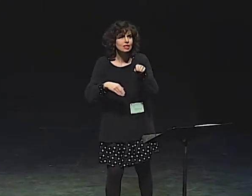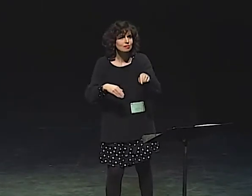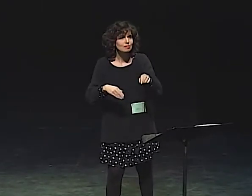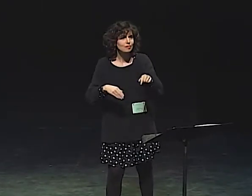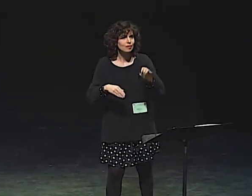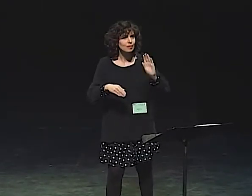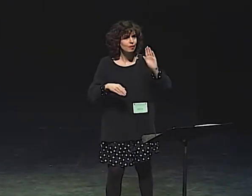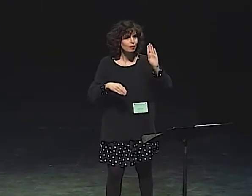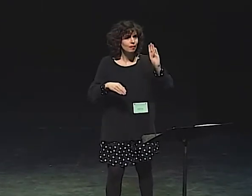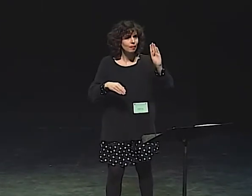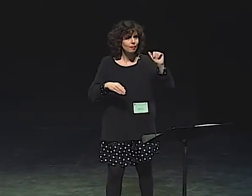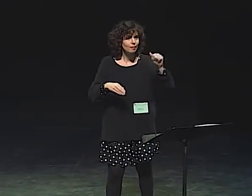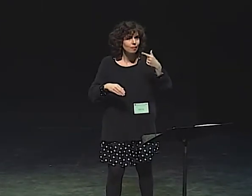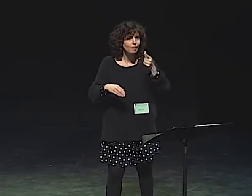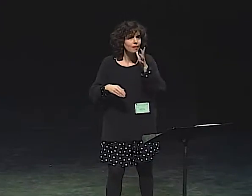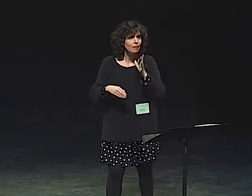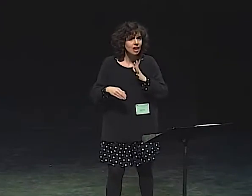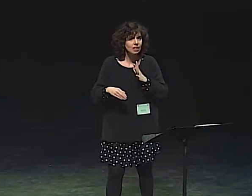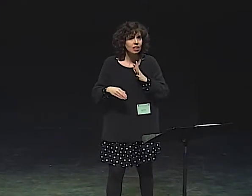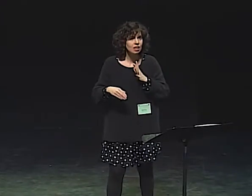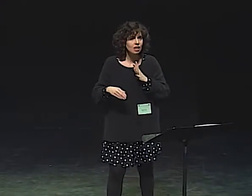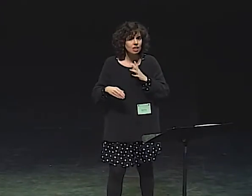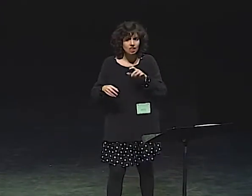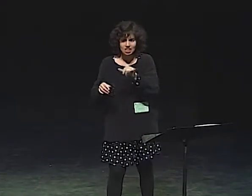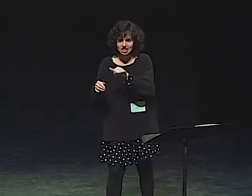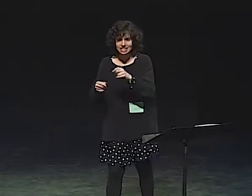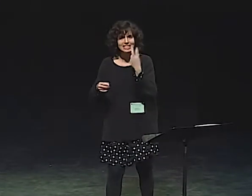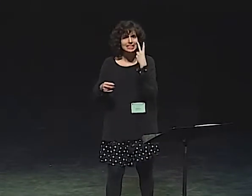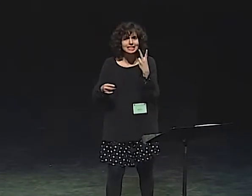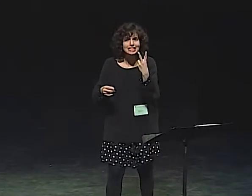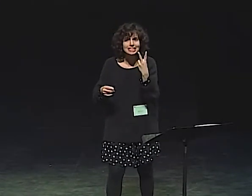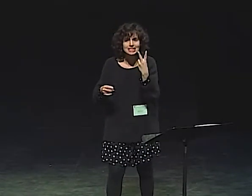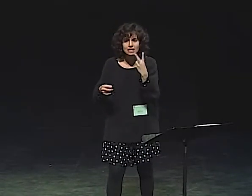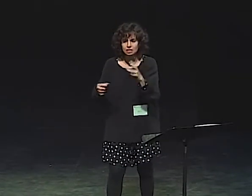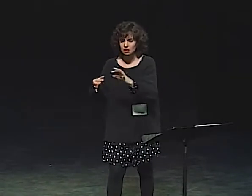THEY SEE HOW THE INNER CHILD INFLUENCES THE BAG LADY.